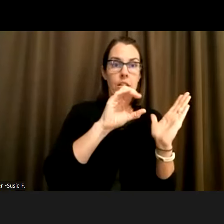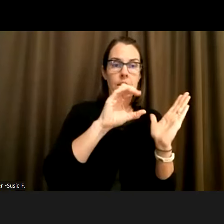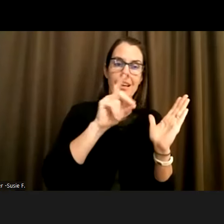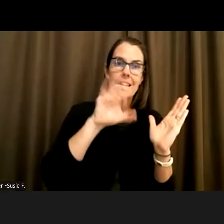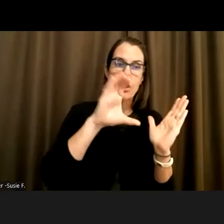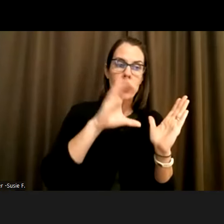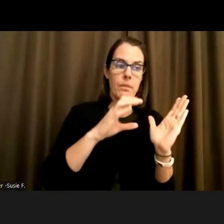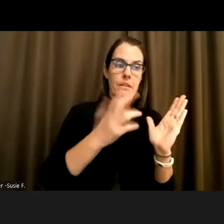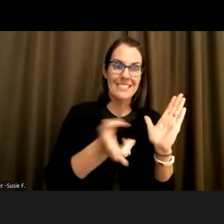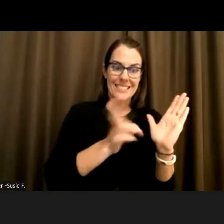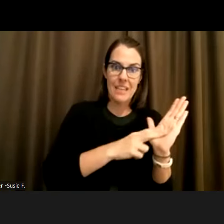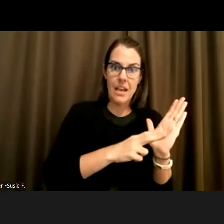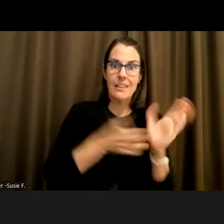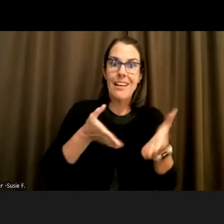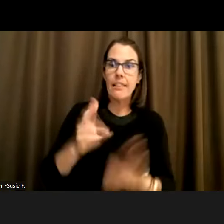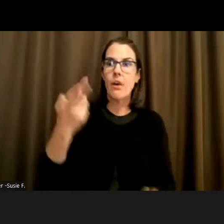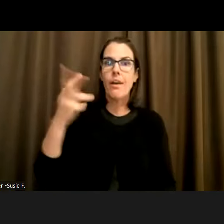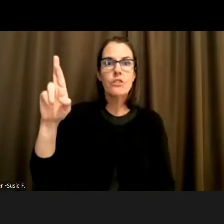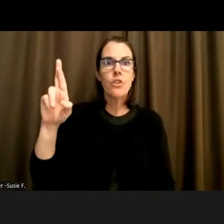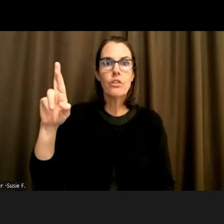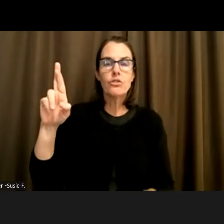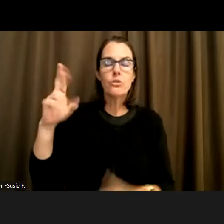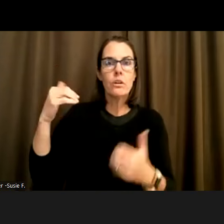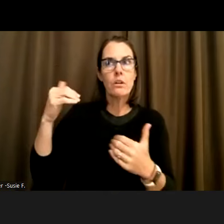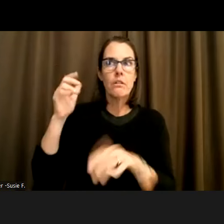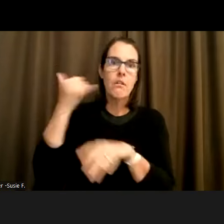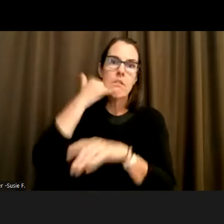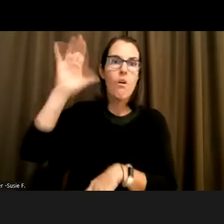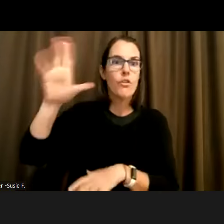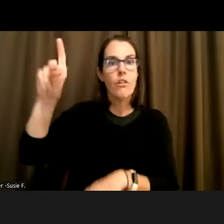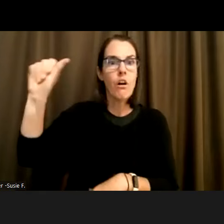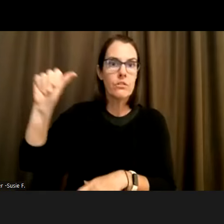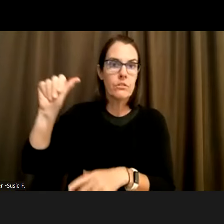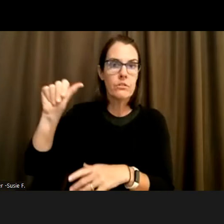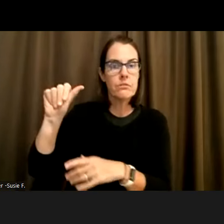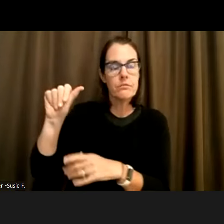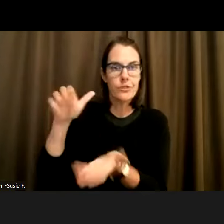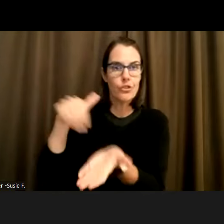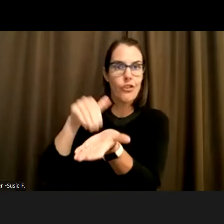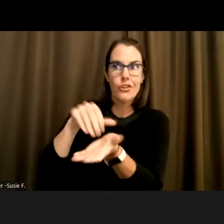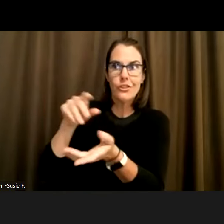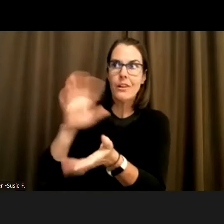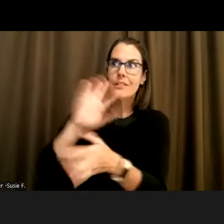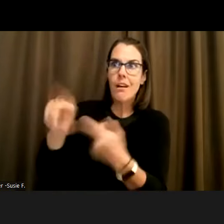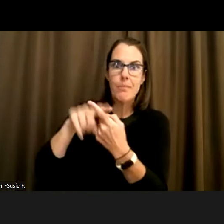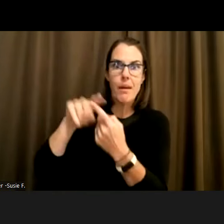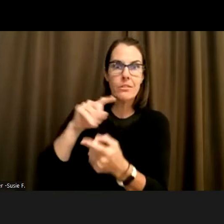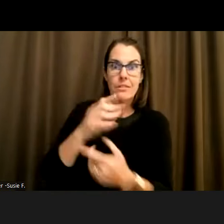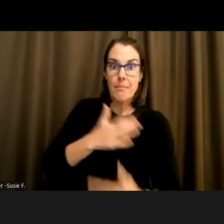conversations about your health and your abilities and your disabilities. And to me that's just,